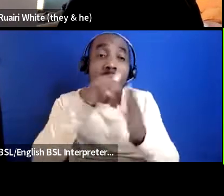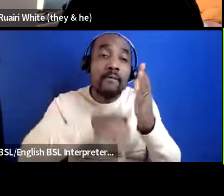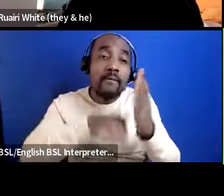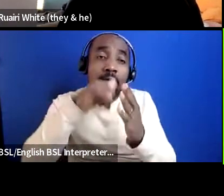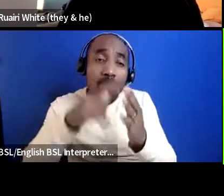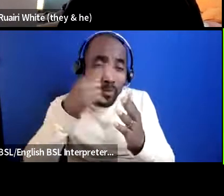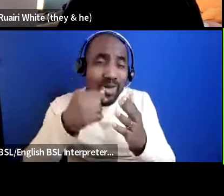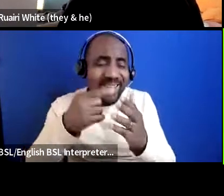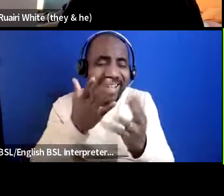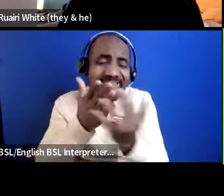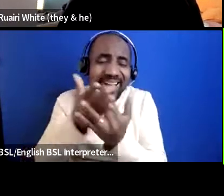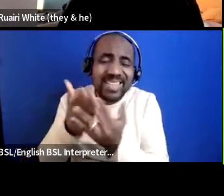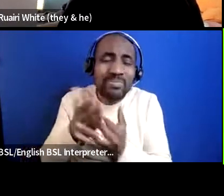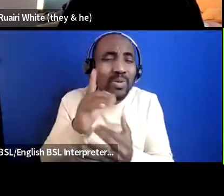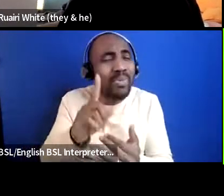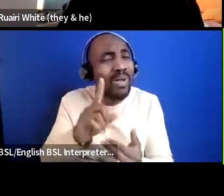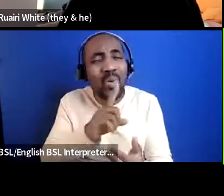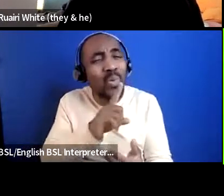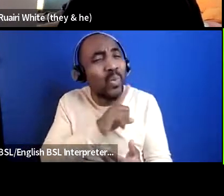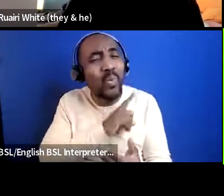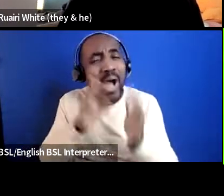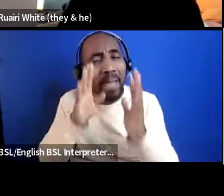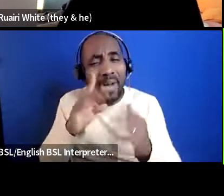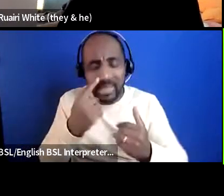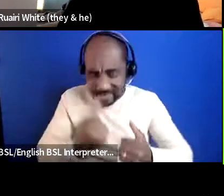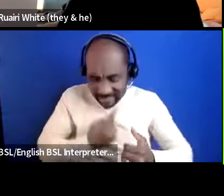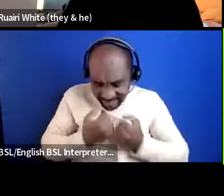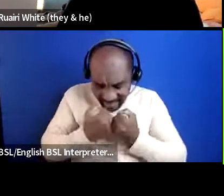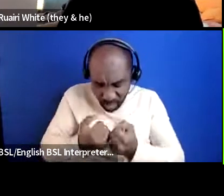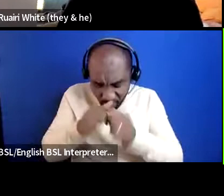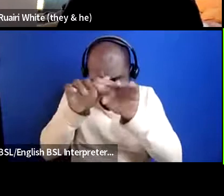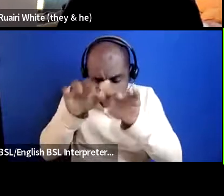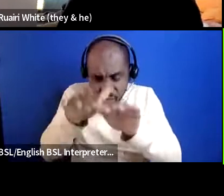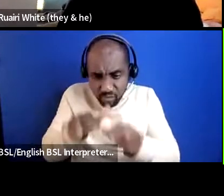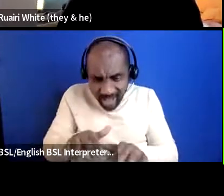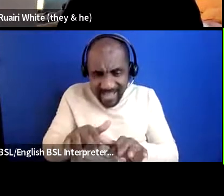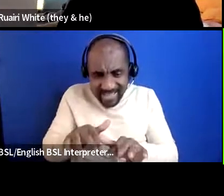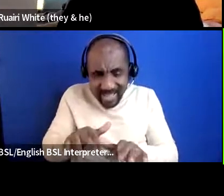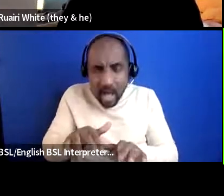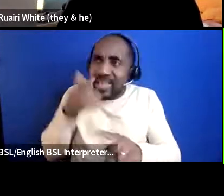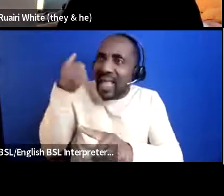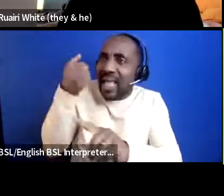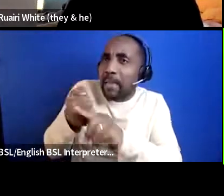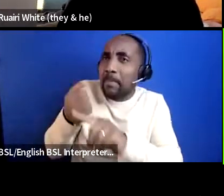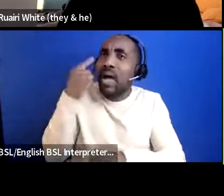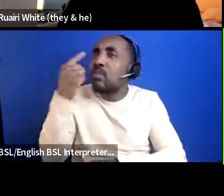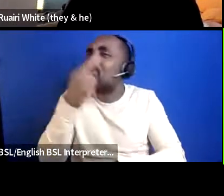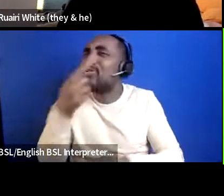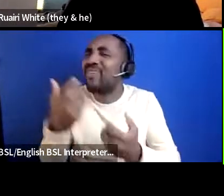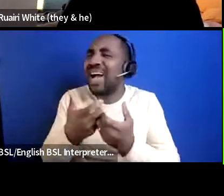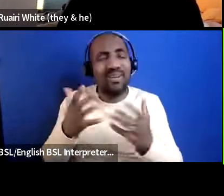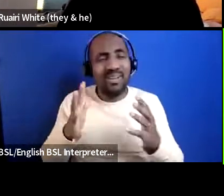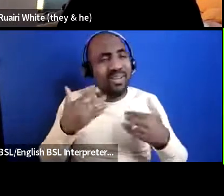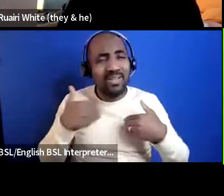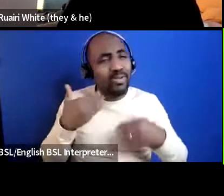but why are we having to write about ourselves and prove impact in this way when that's actually not our job like we're doing your job for you this was your job was